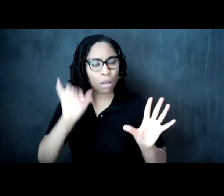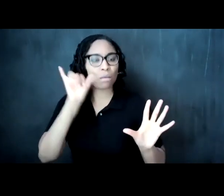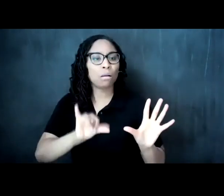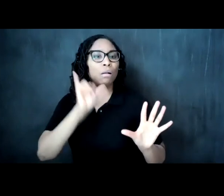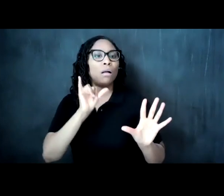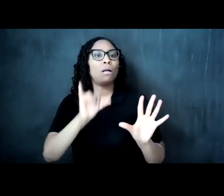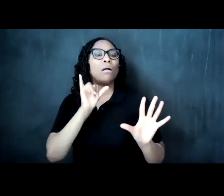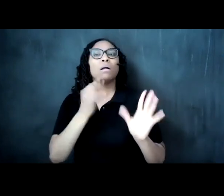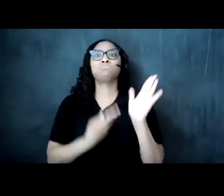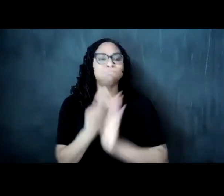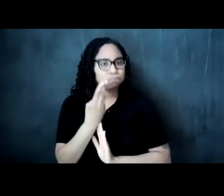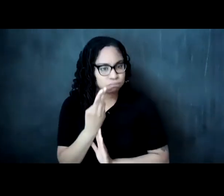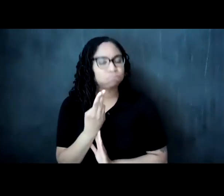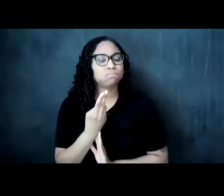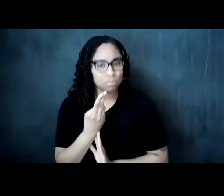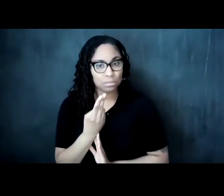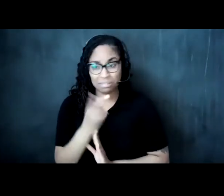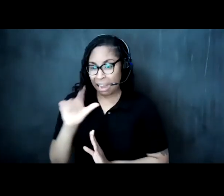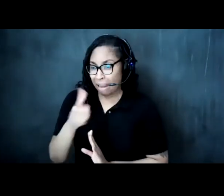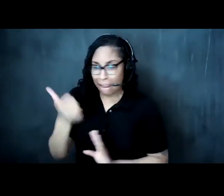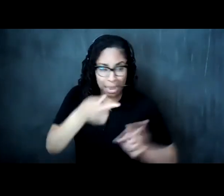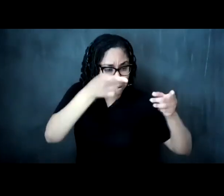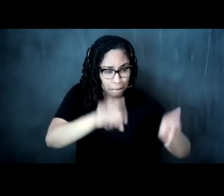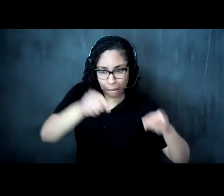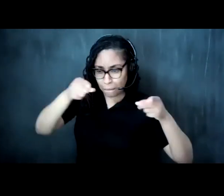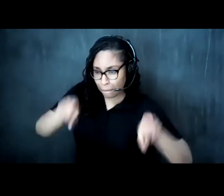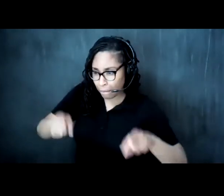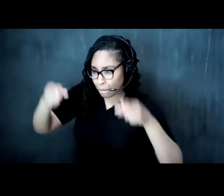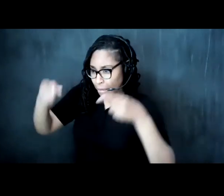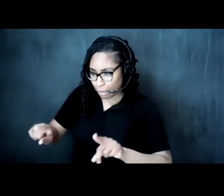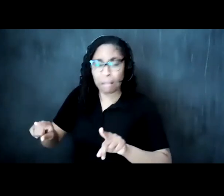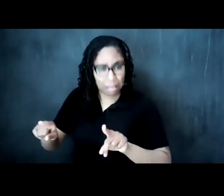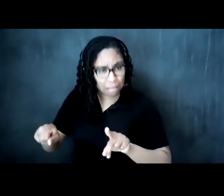and that is that in any of these moments in any of our moments we're in in in significant